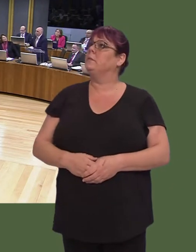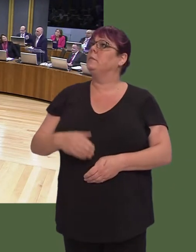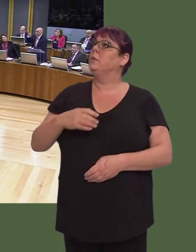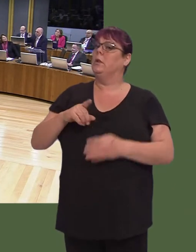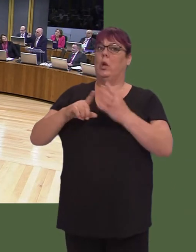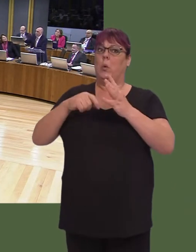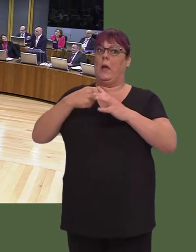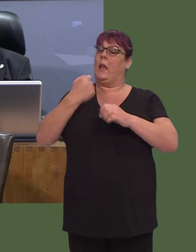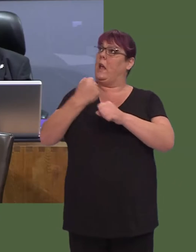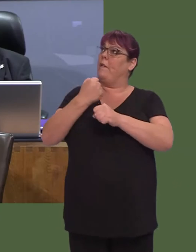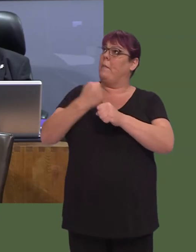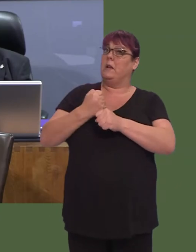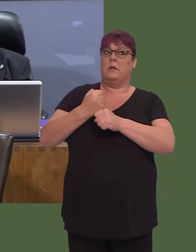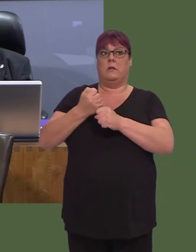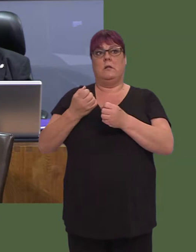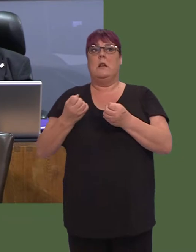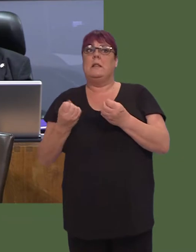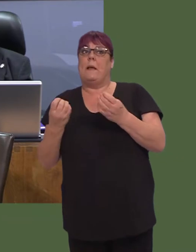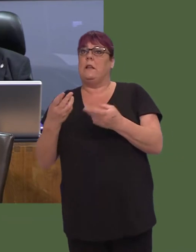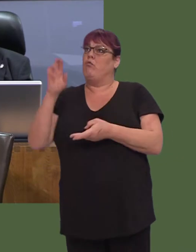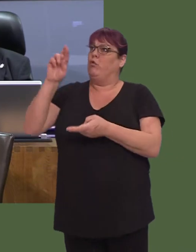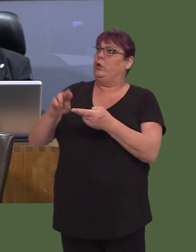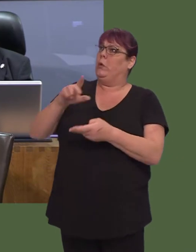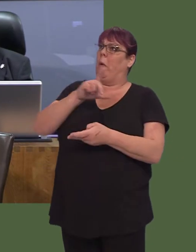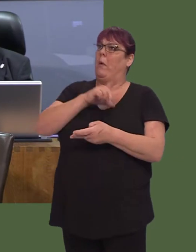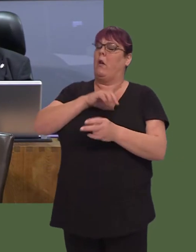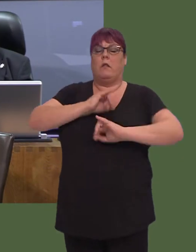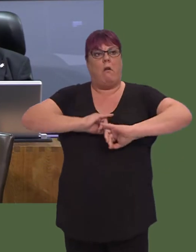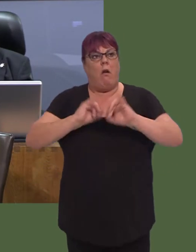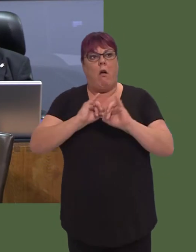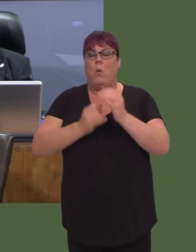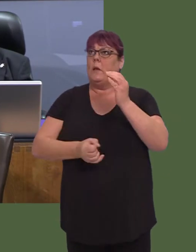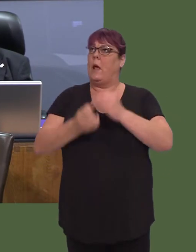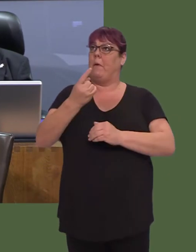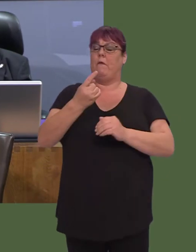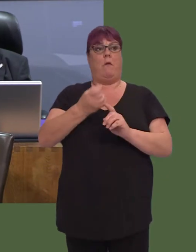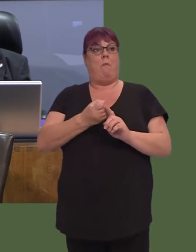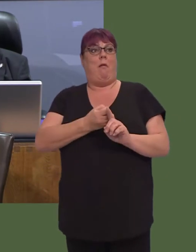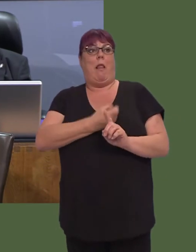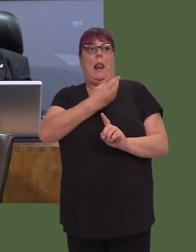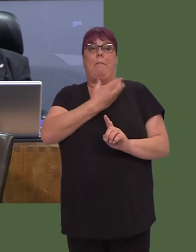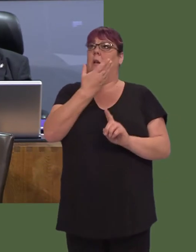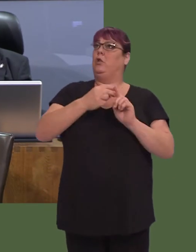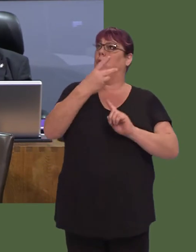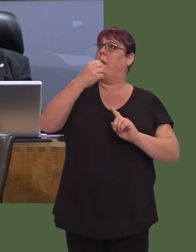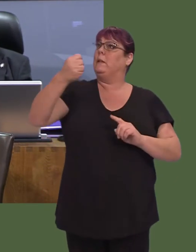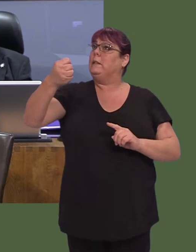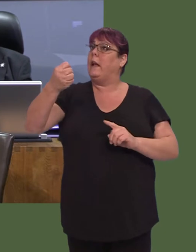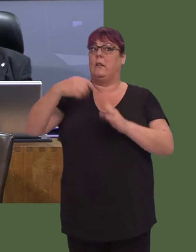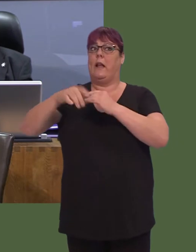few years is because of the shamblesóthe shamblesóthat you left, as a party, in 2010. And we're still payingó[Interruption.]